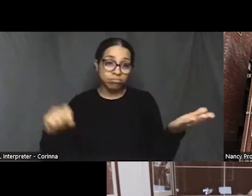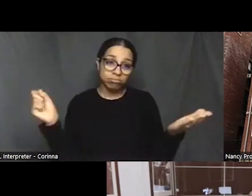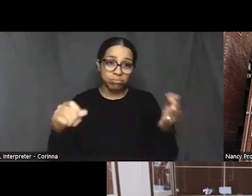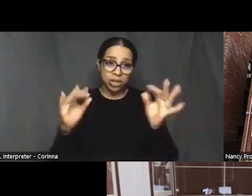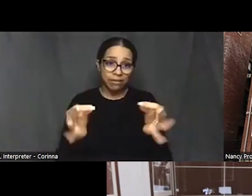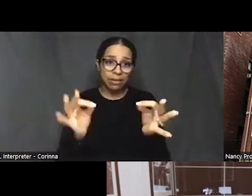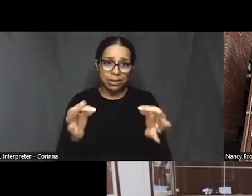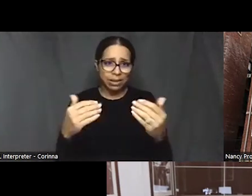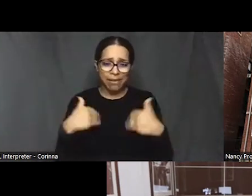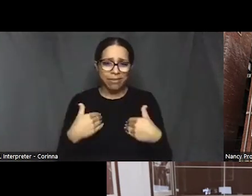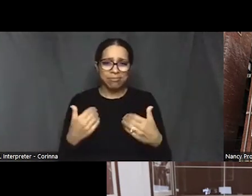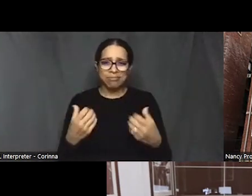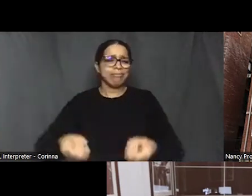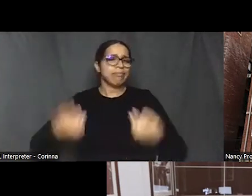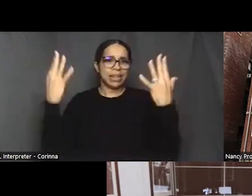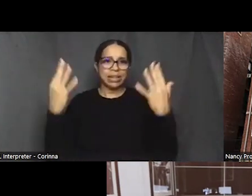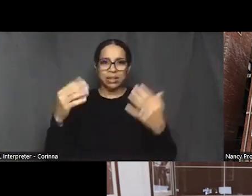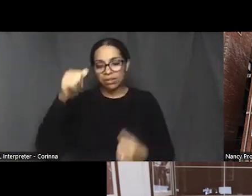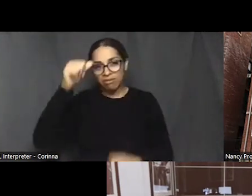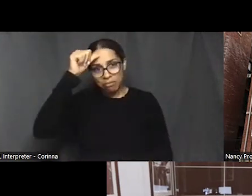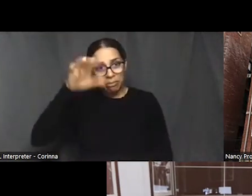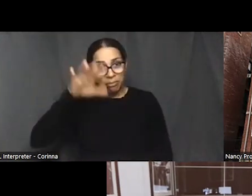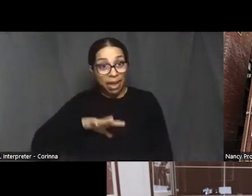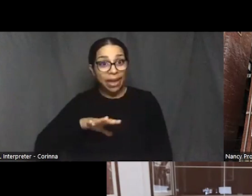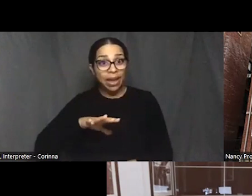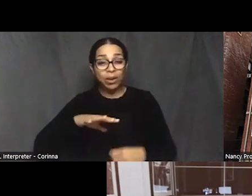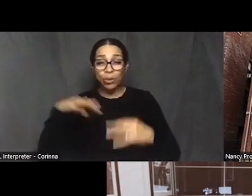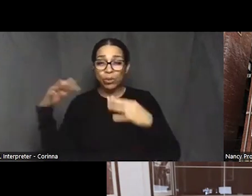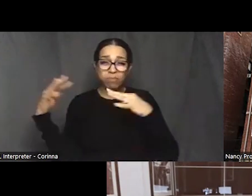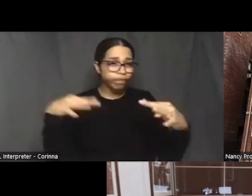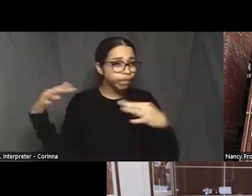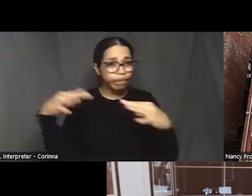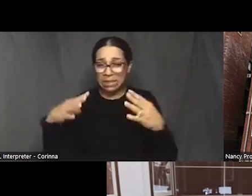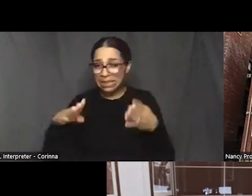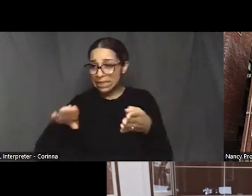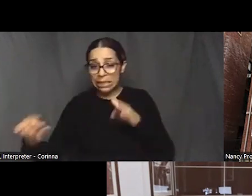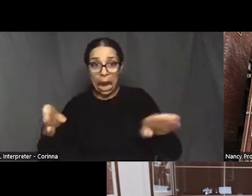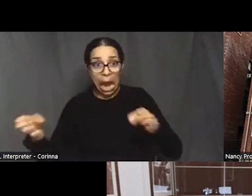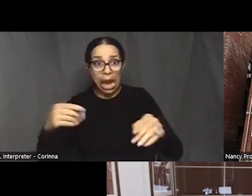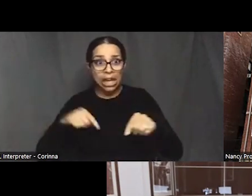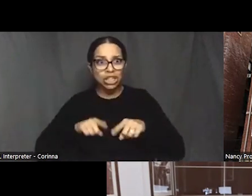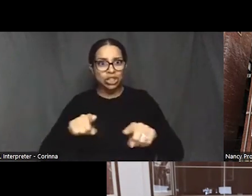men who fought and died in wars to defend this country